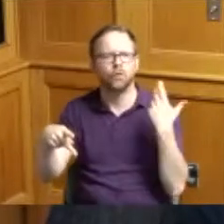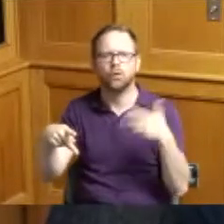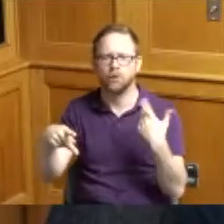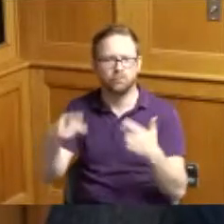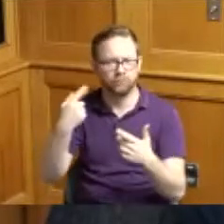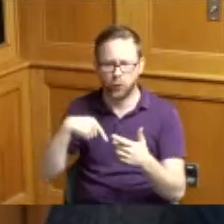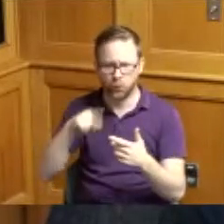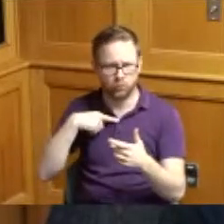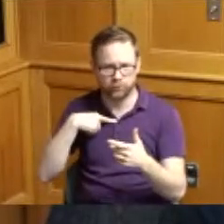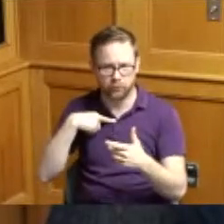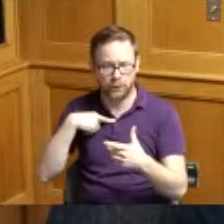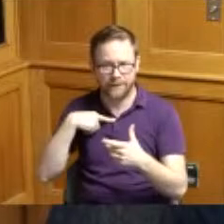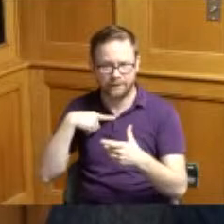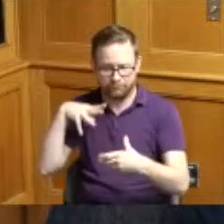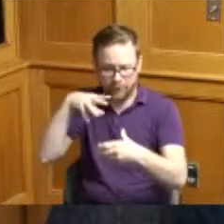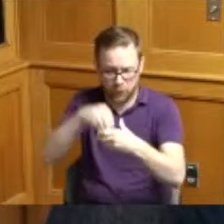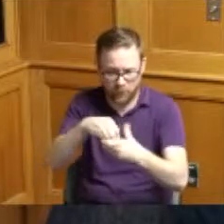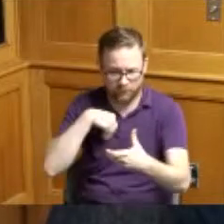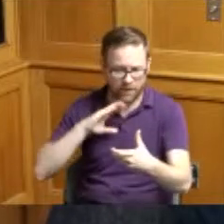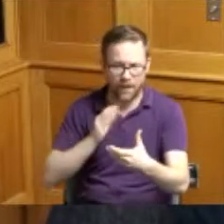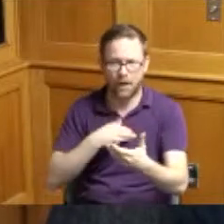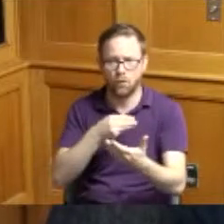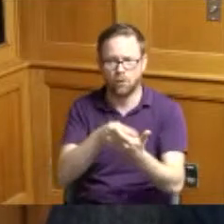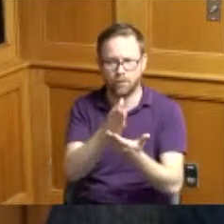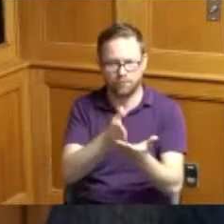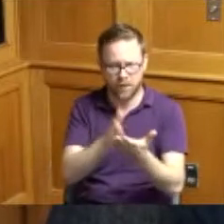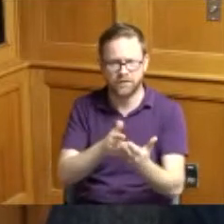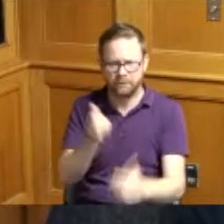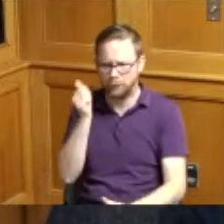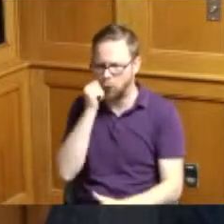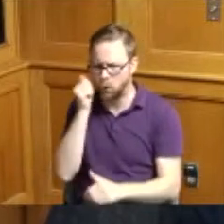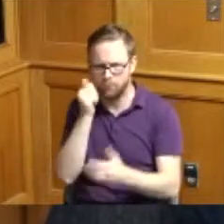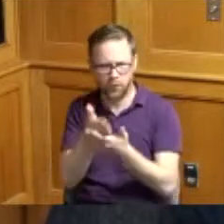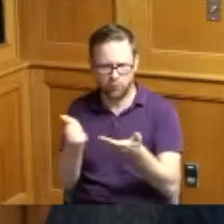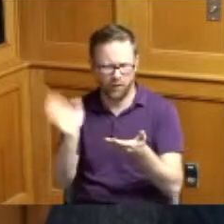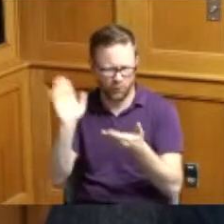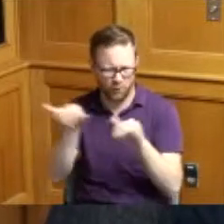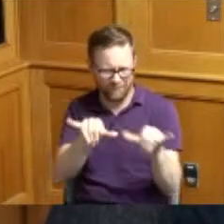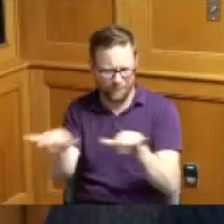into our budget and so period products would be similar to that and then eventually get into all